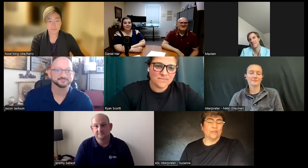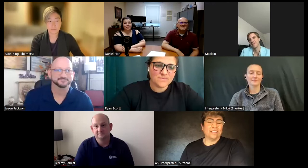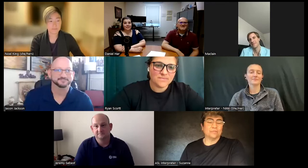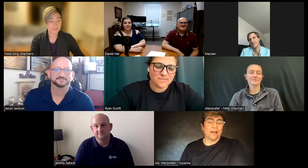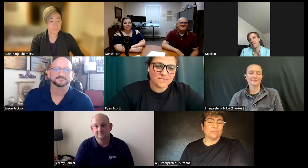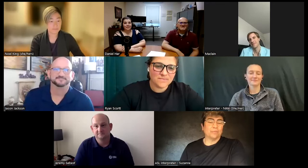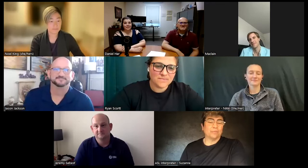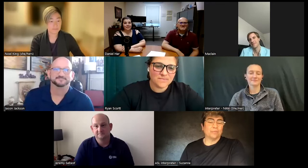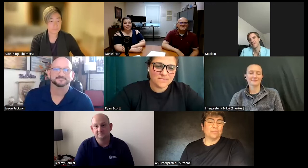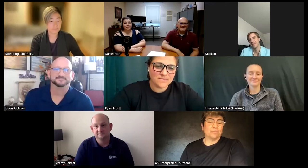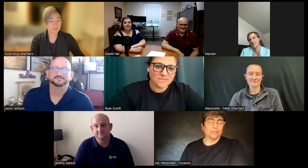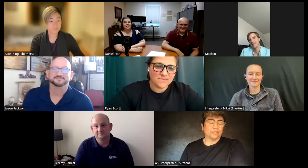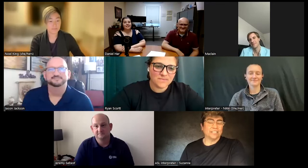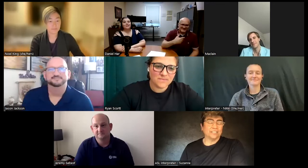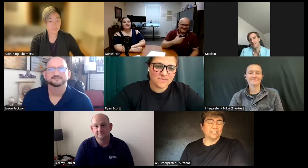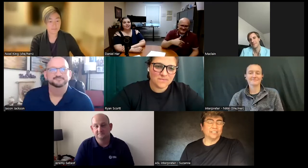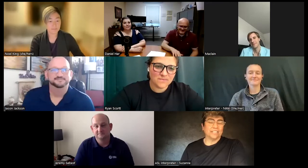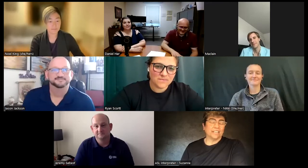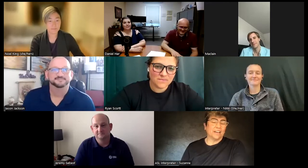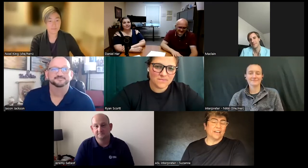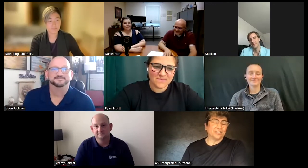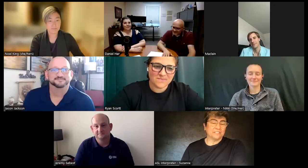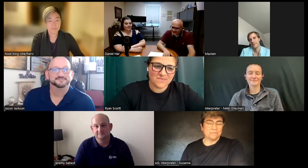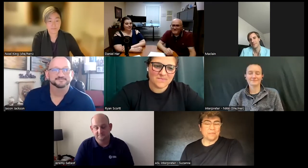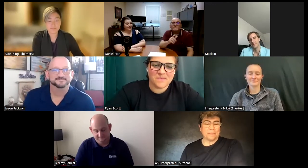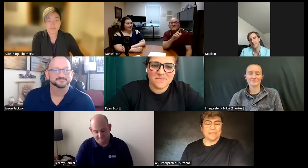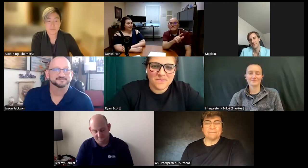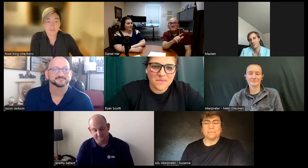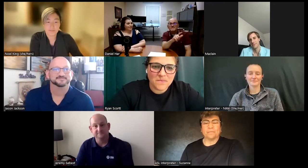that's my opportunity to take advantage of